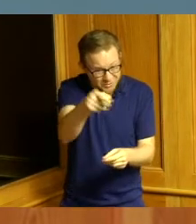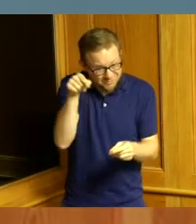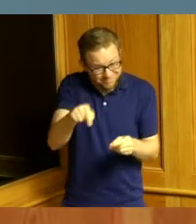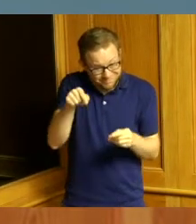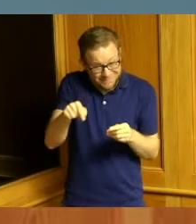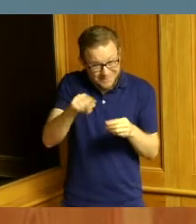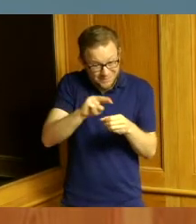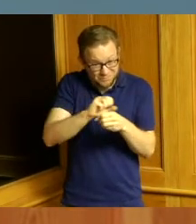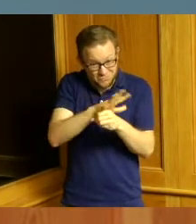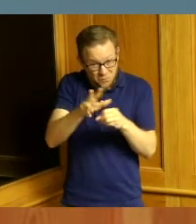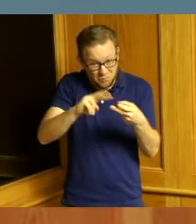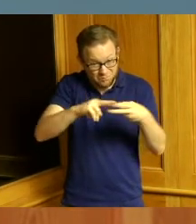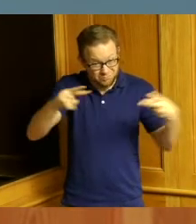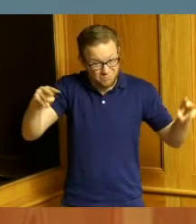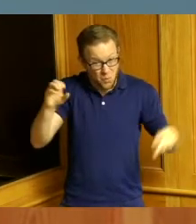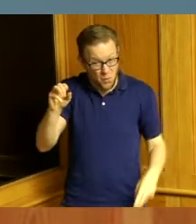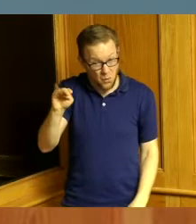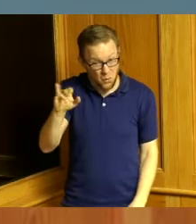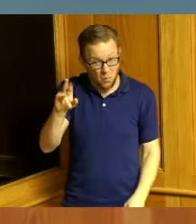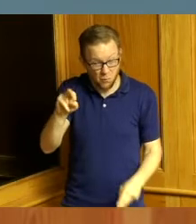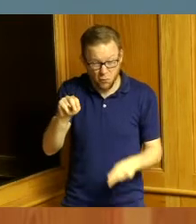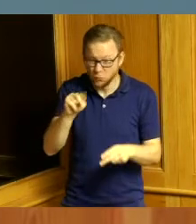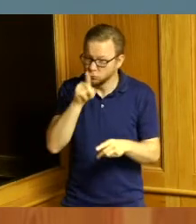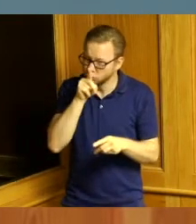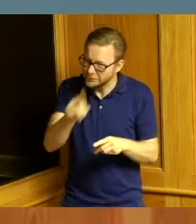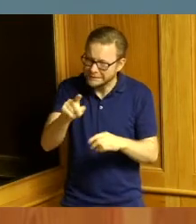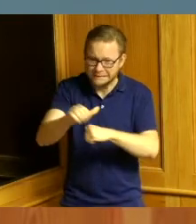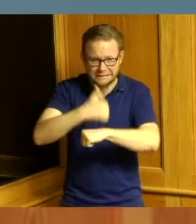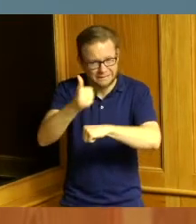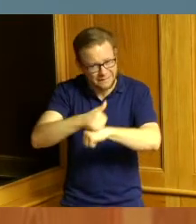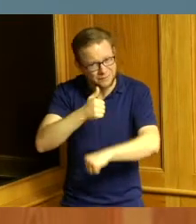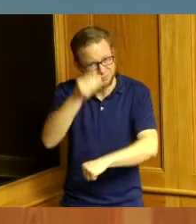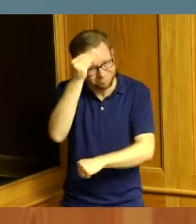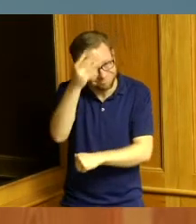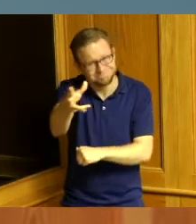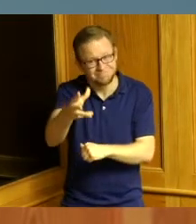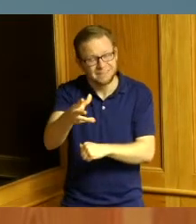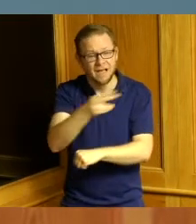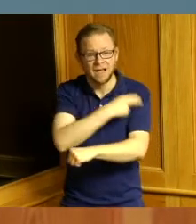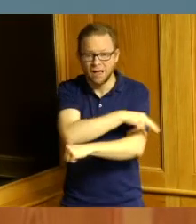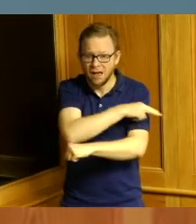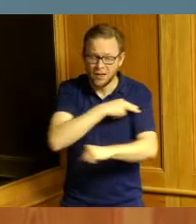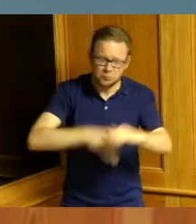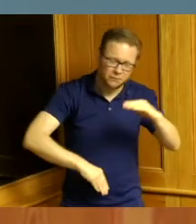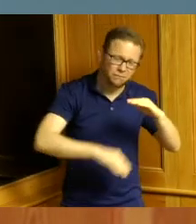and how the hospitals are full I see units are at their capacity and deaths are increasing